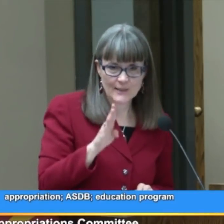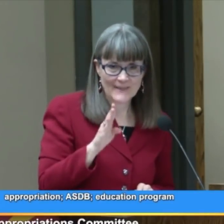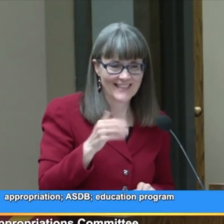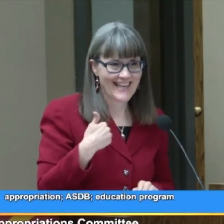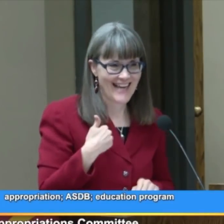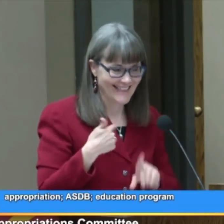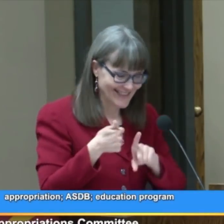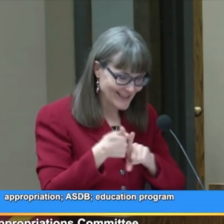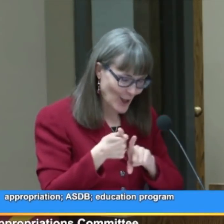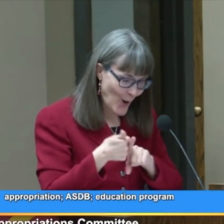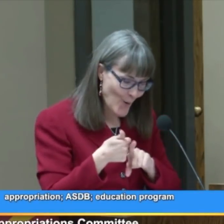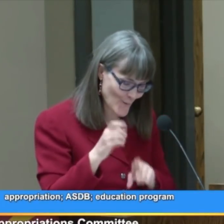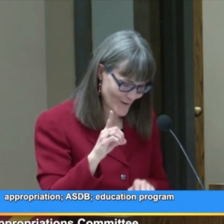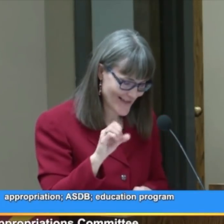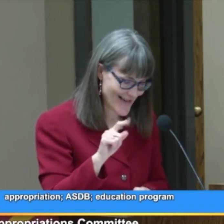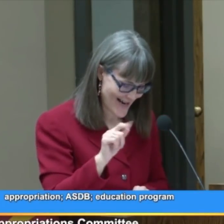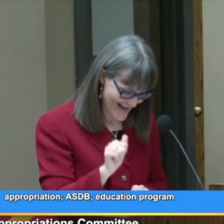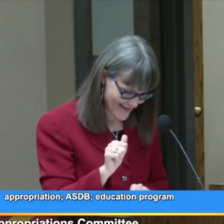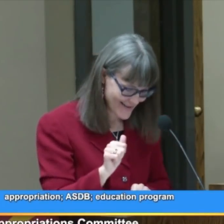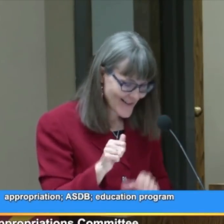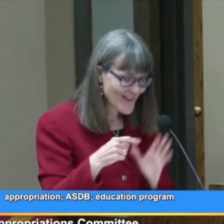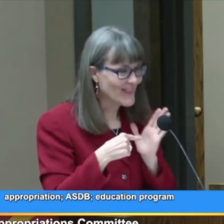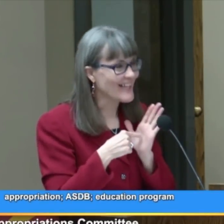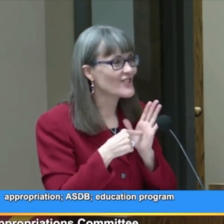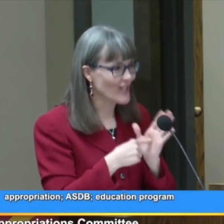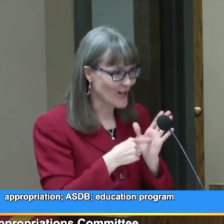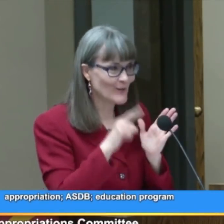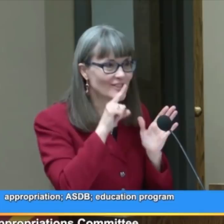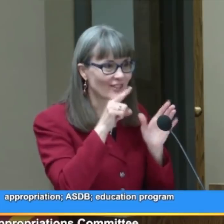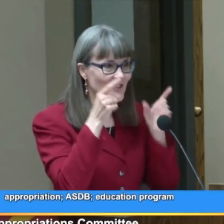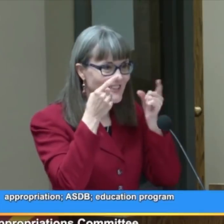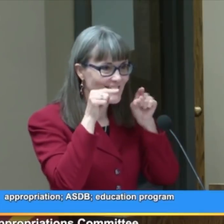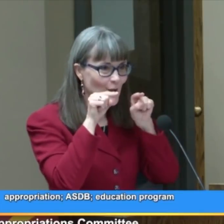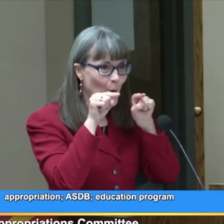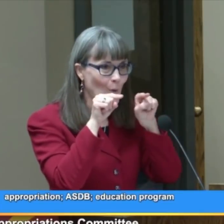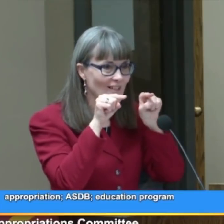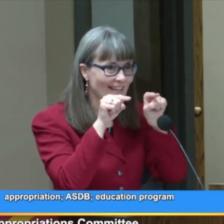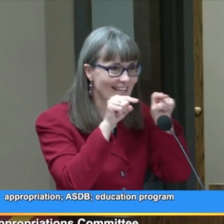ASDB has its own data that shows there is a correlation